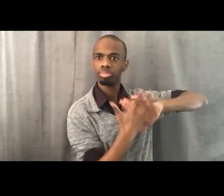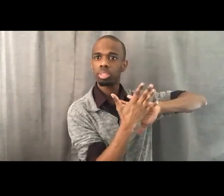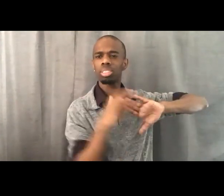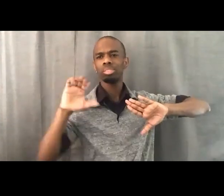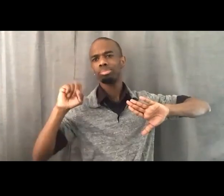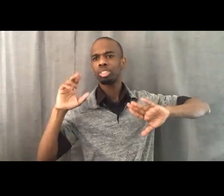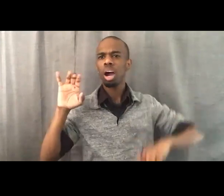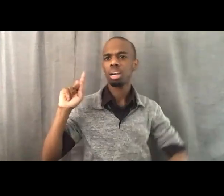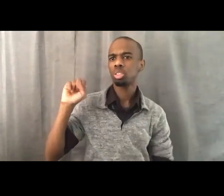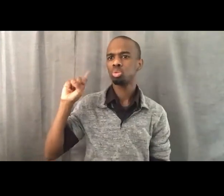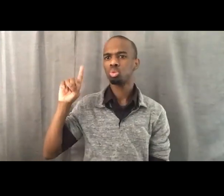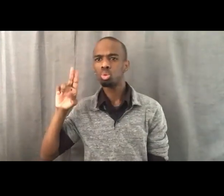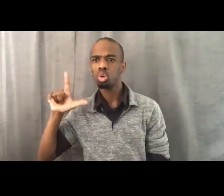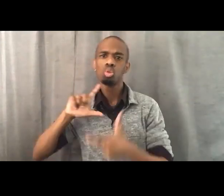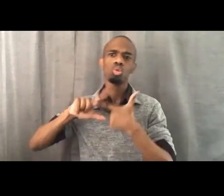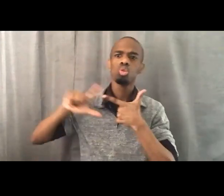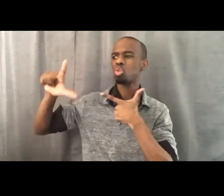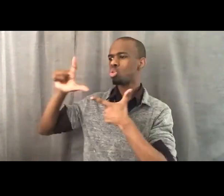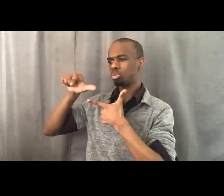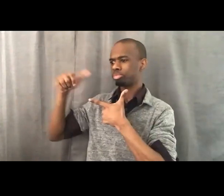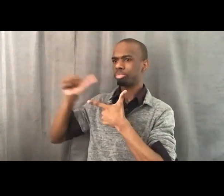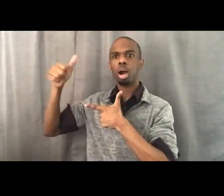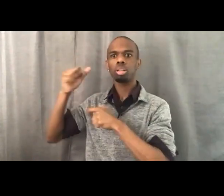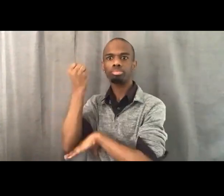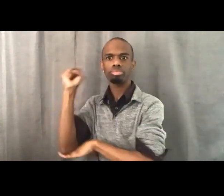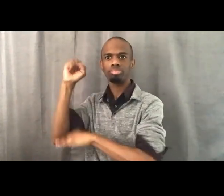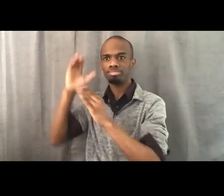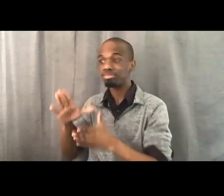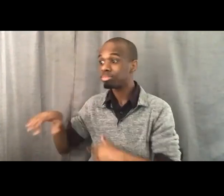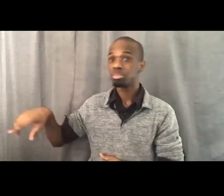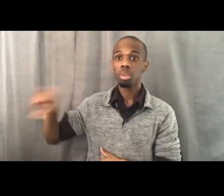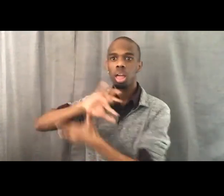who won fights to push white colonization out.